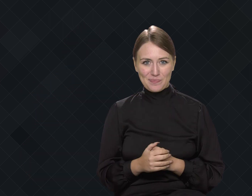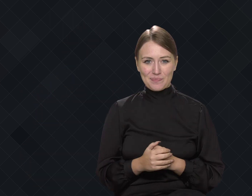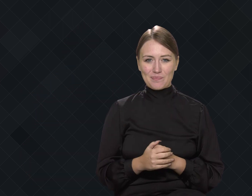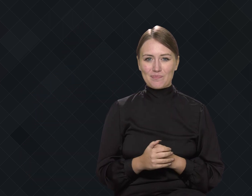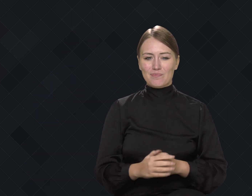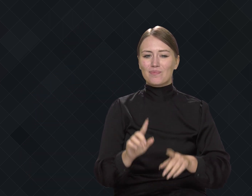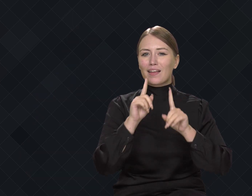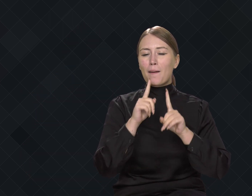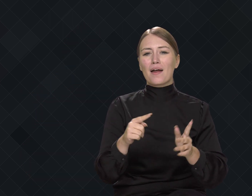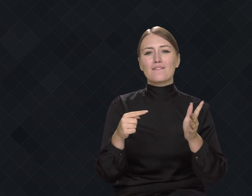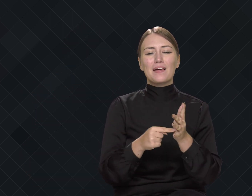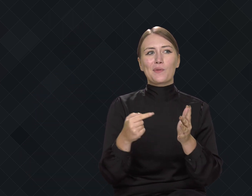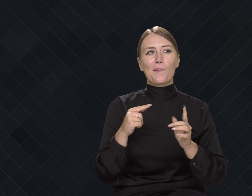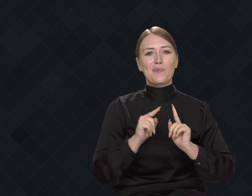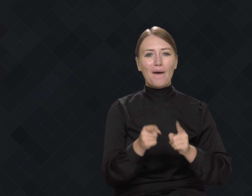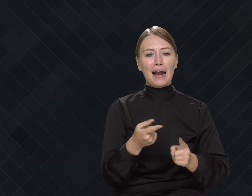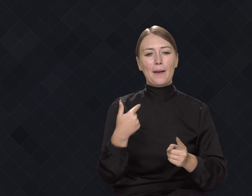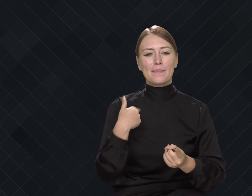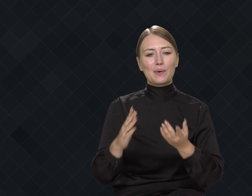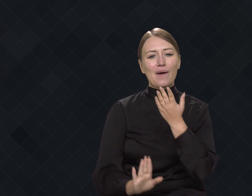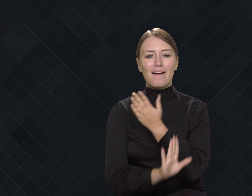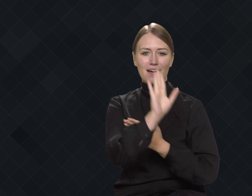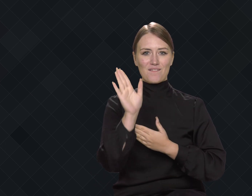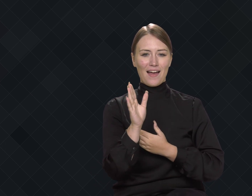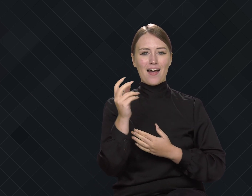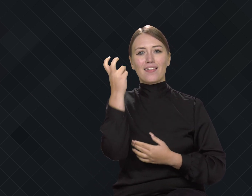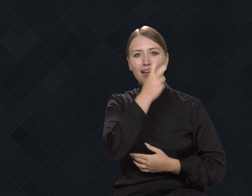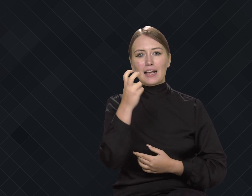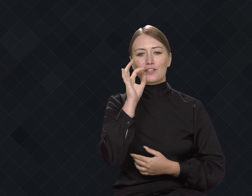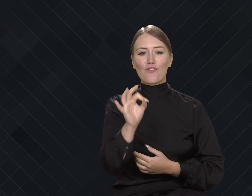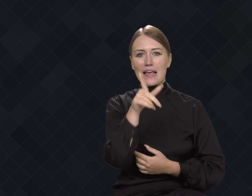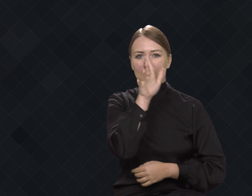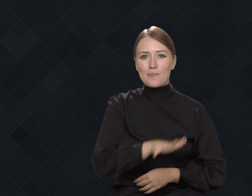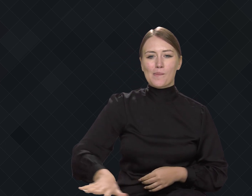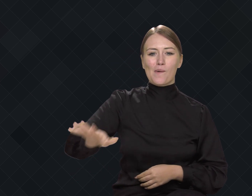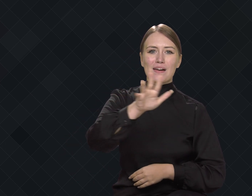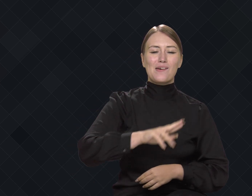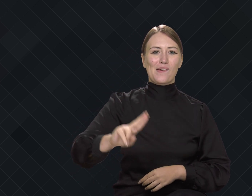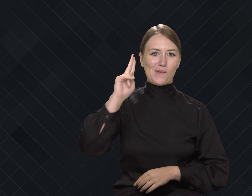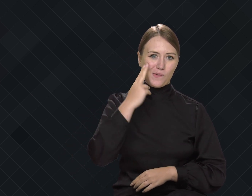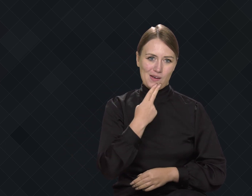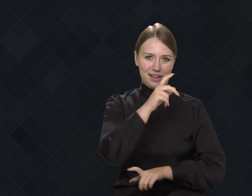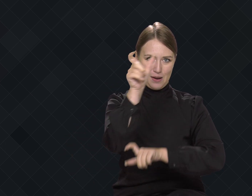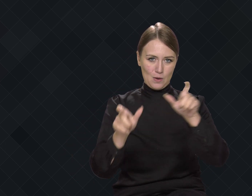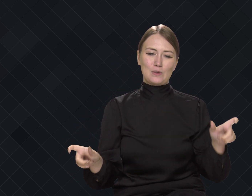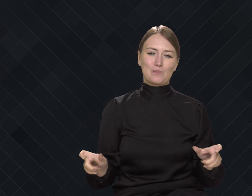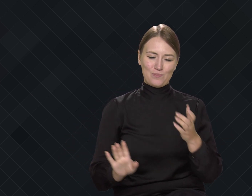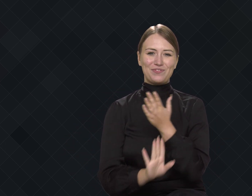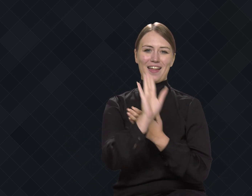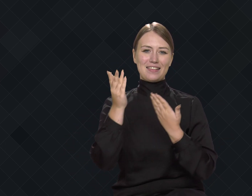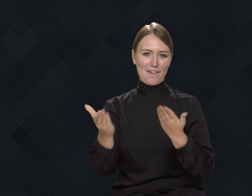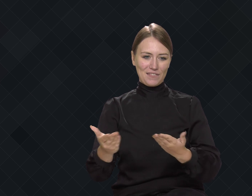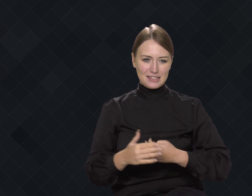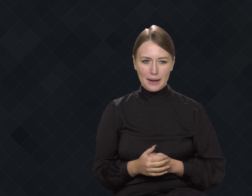This was an organization representing the interests of the Deaf community.